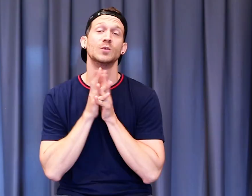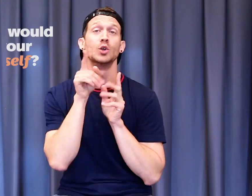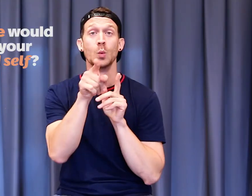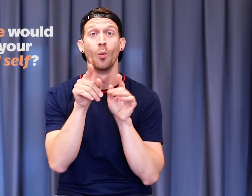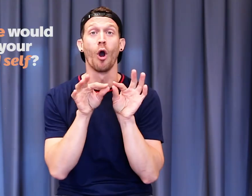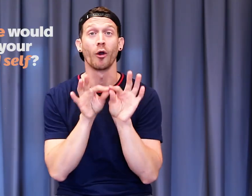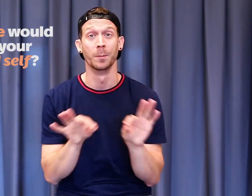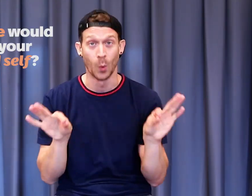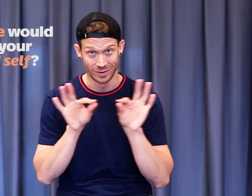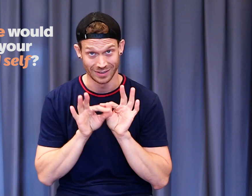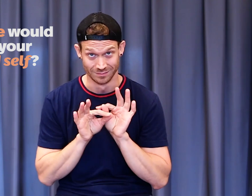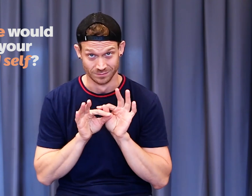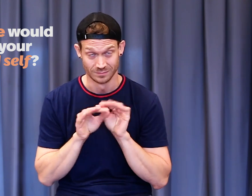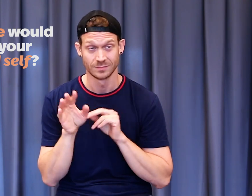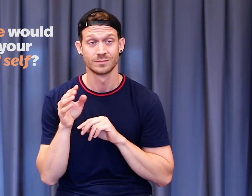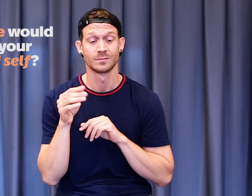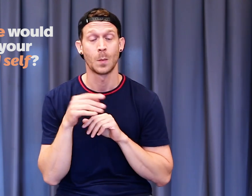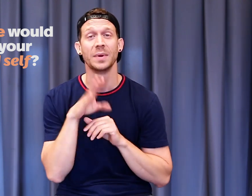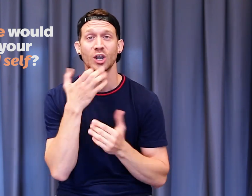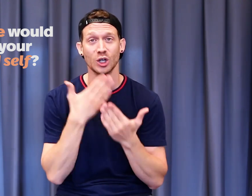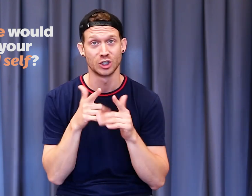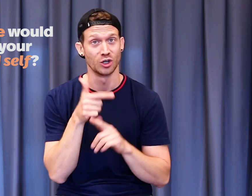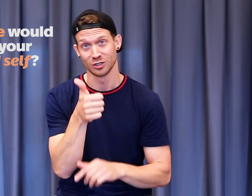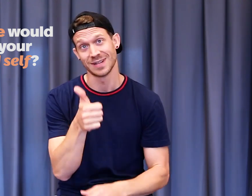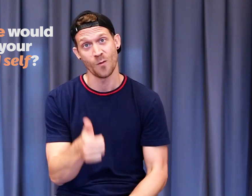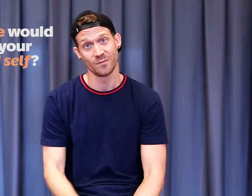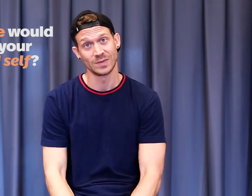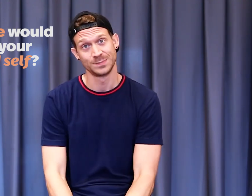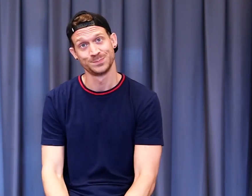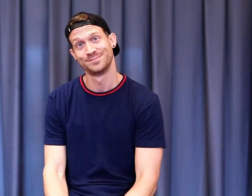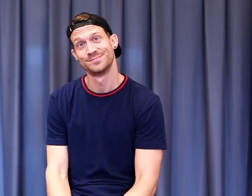You are important. Be good to yourself.